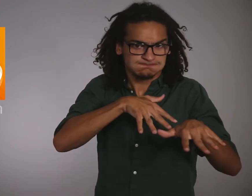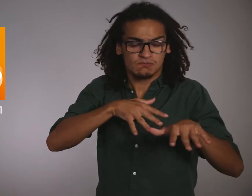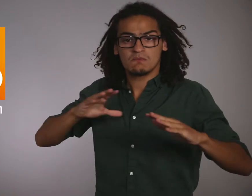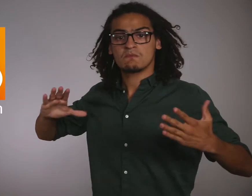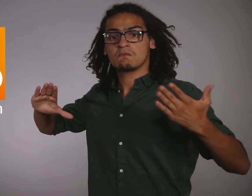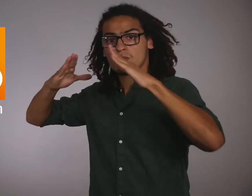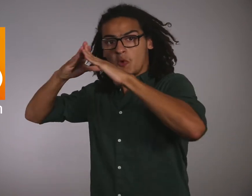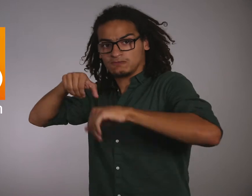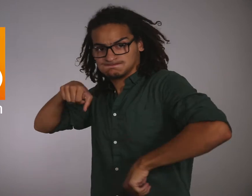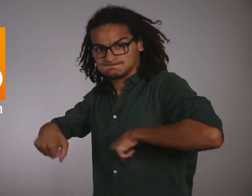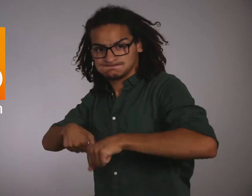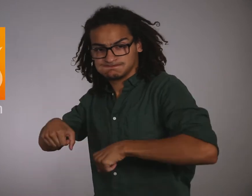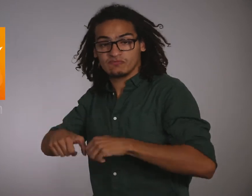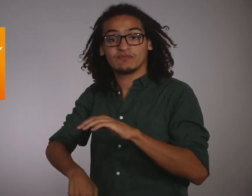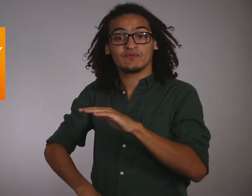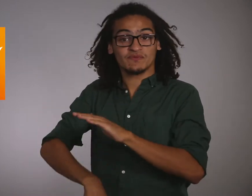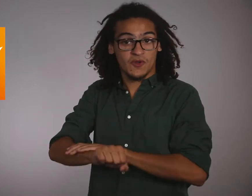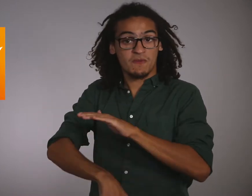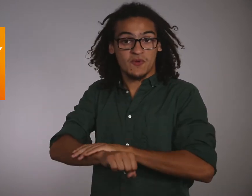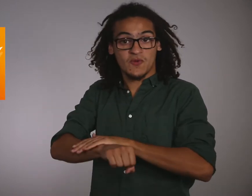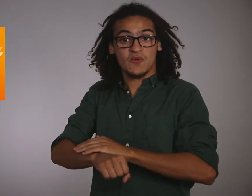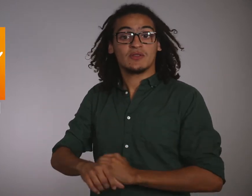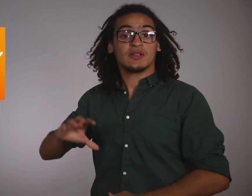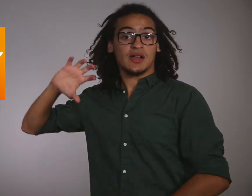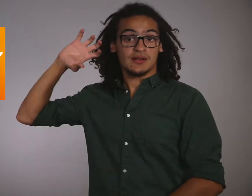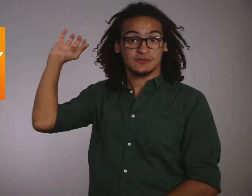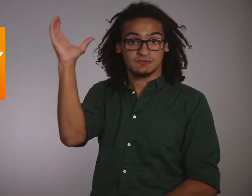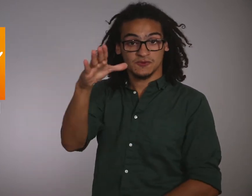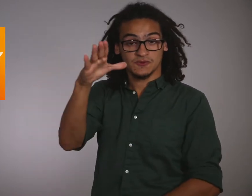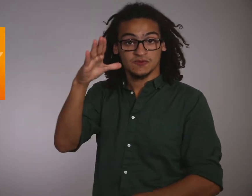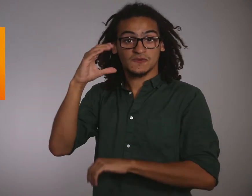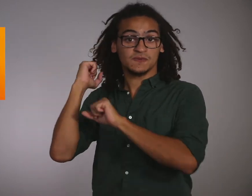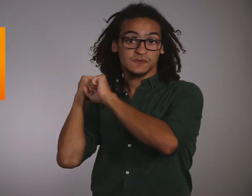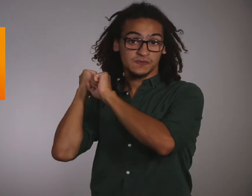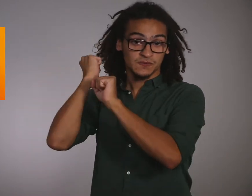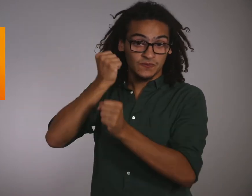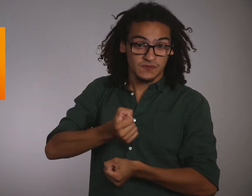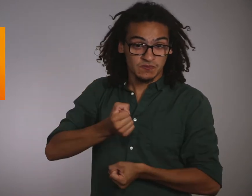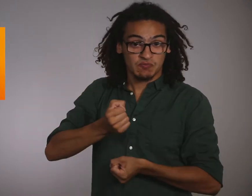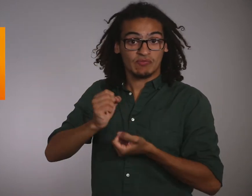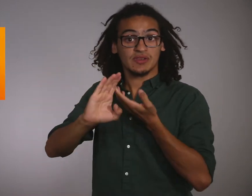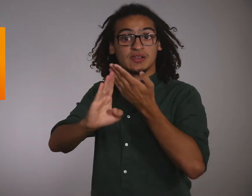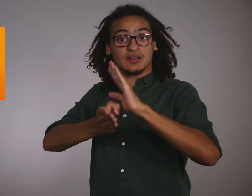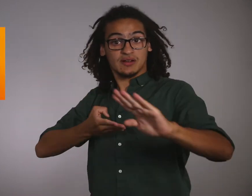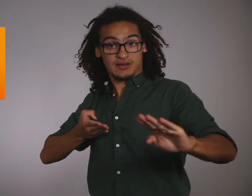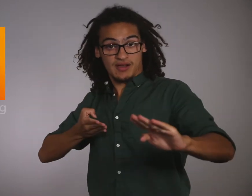Judo, Karate, Mountain Bike, Orienteering, Shooting, Swimming,